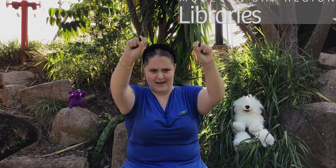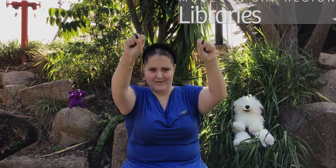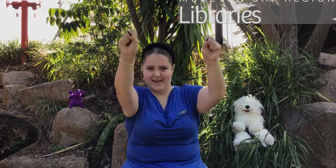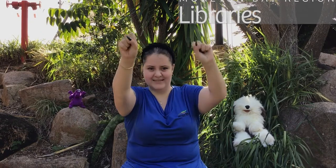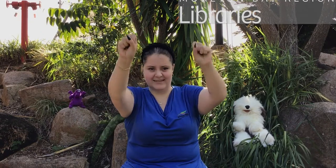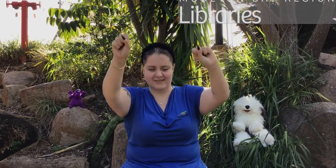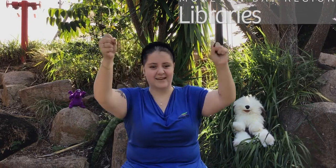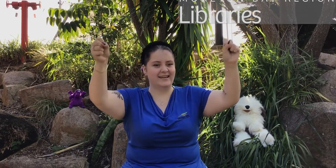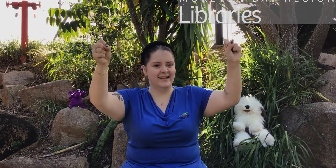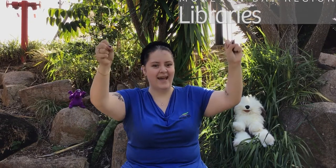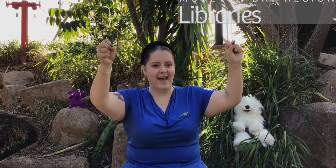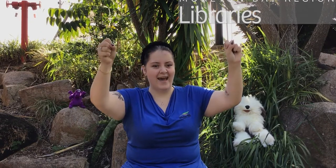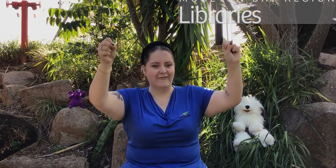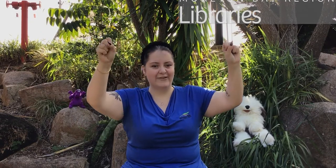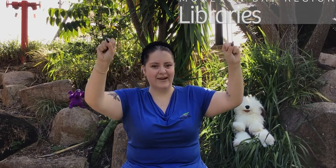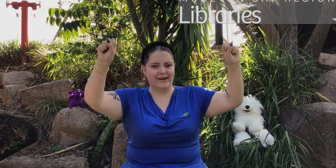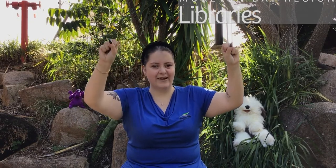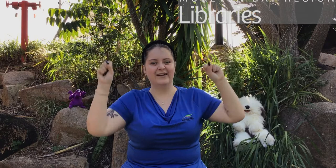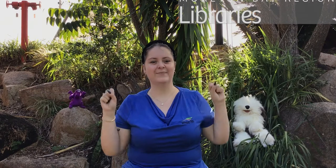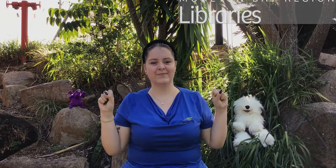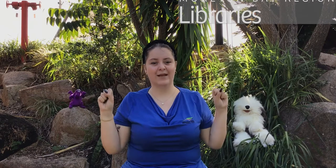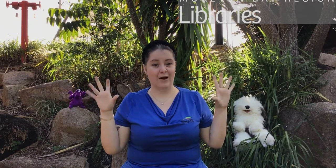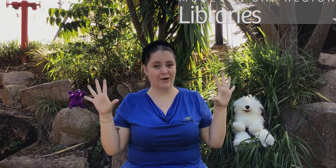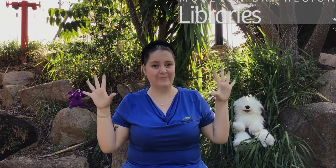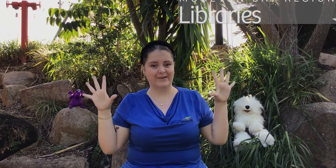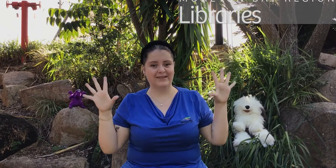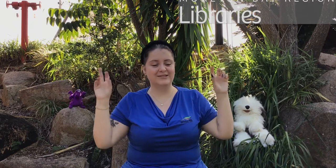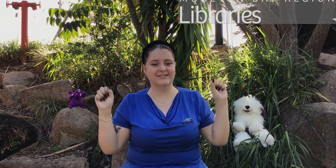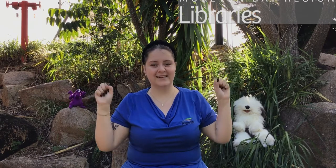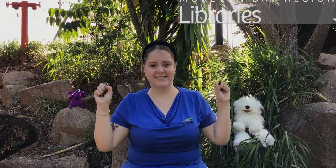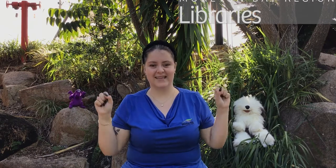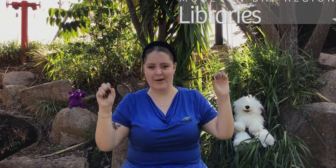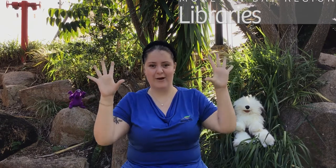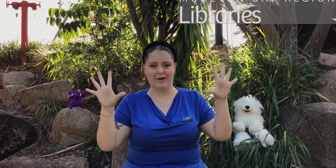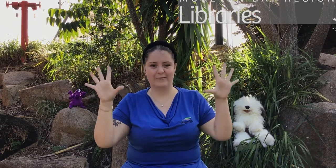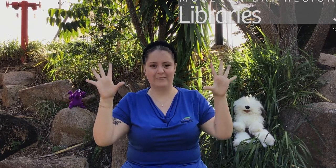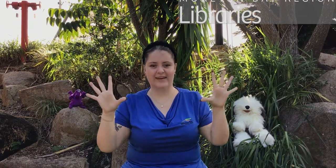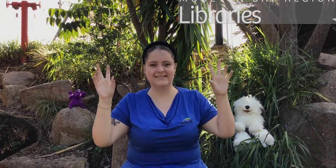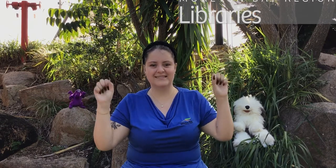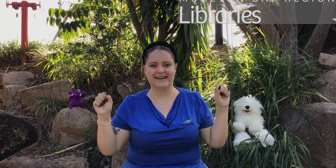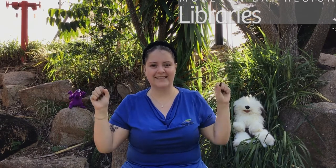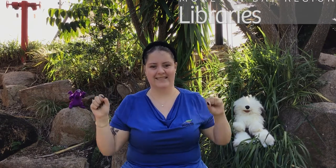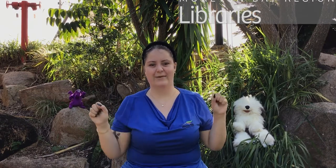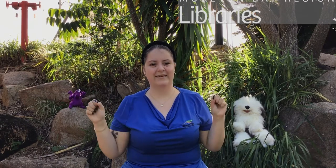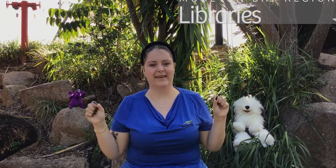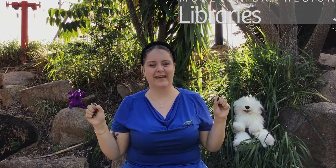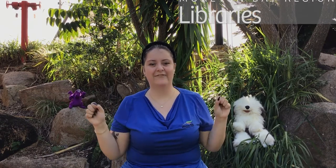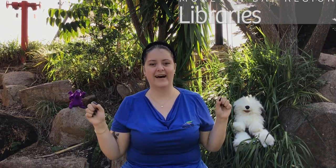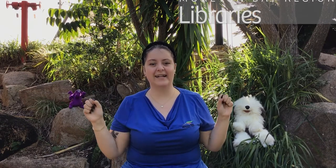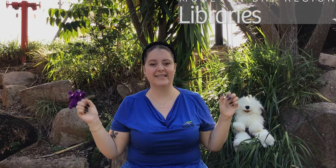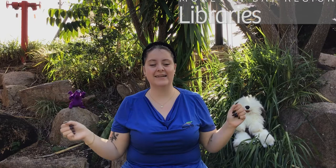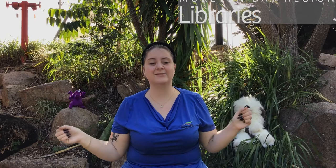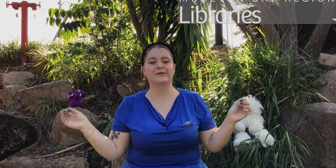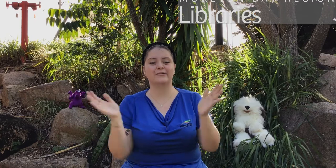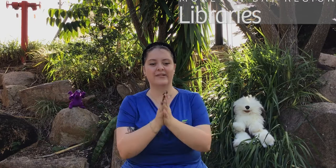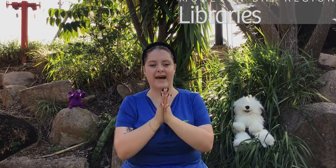with our hands like this, ready? we'll go: 'Open shut them, open shut them, give a little clap!